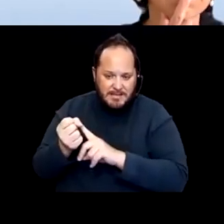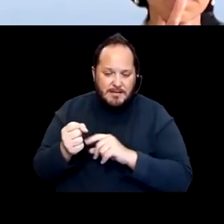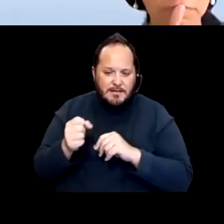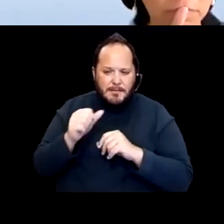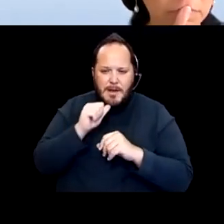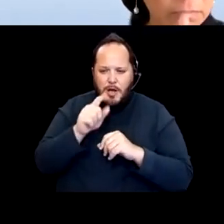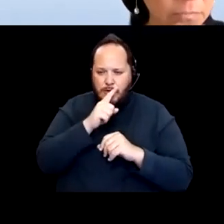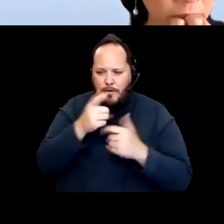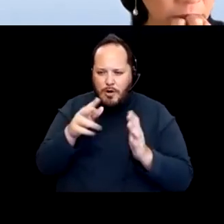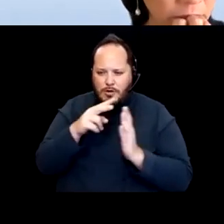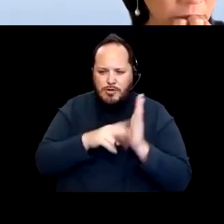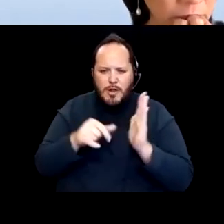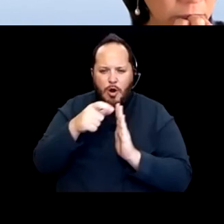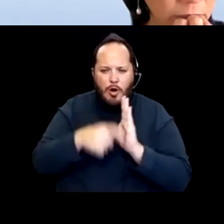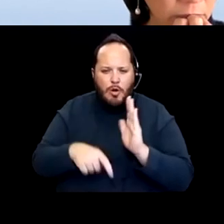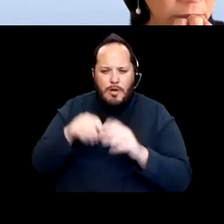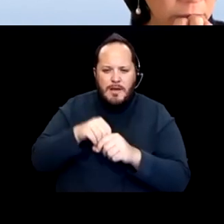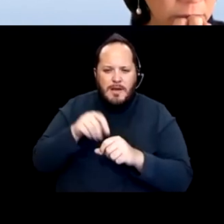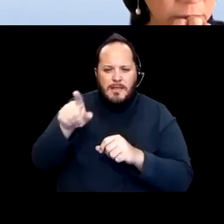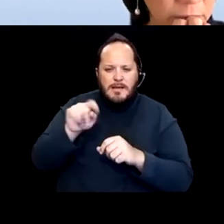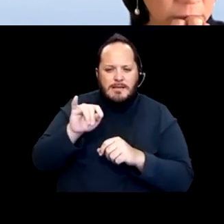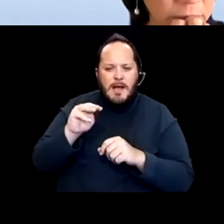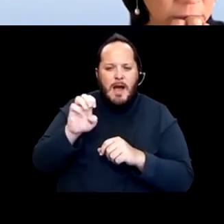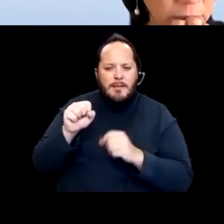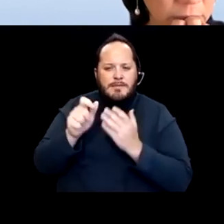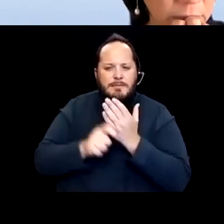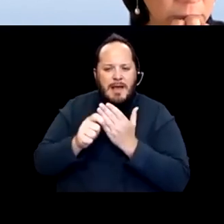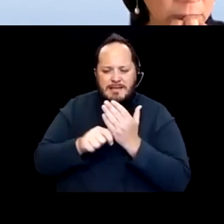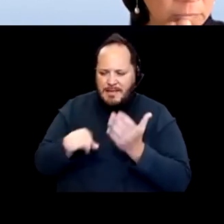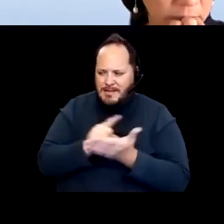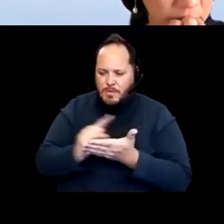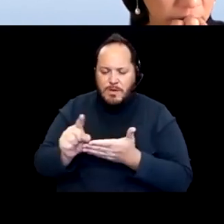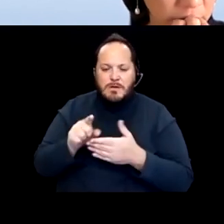I think it was in the Times earlier this week that was talking about how there was an outbreak